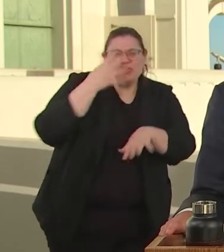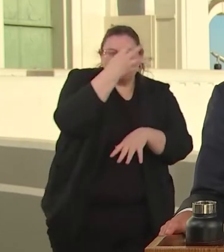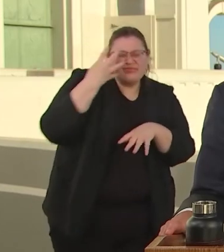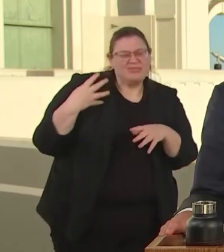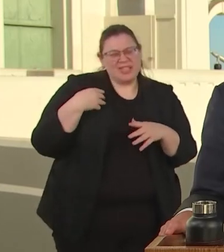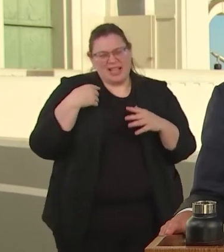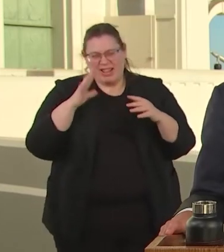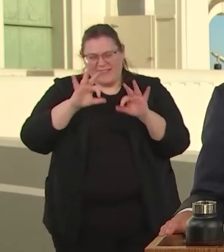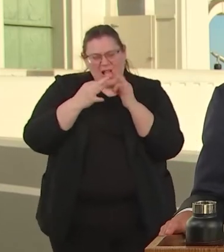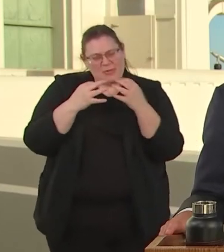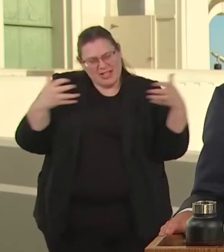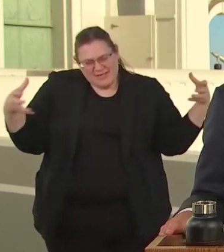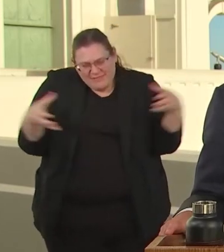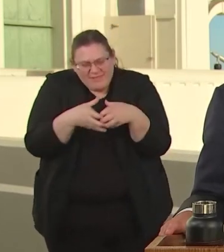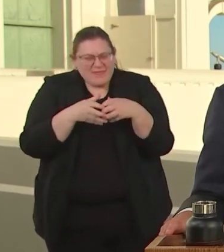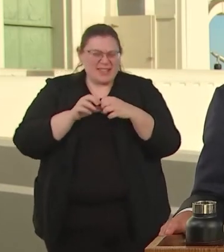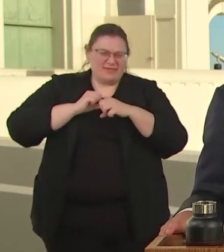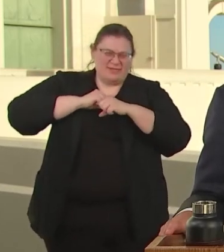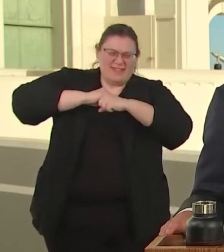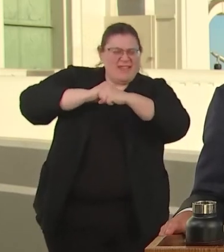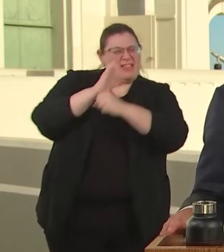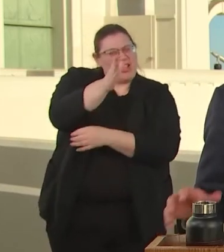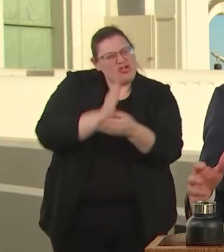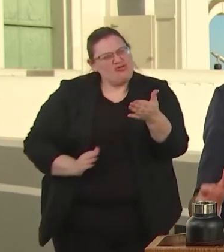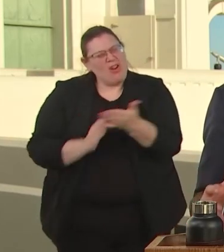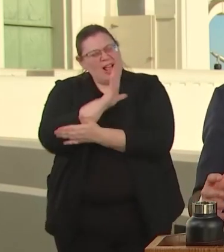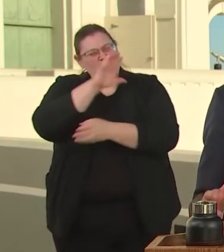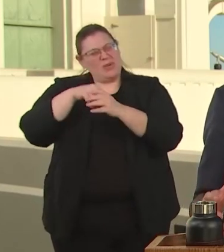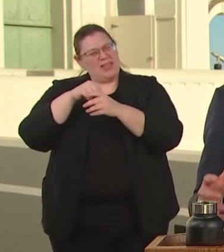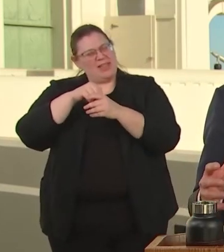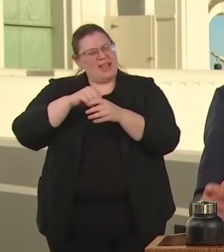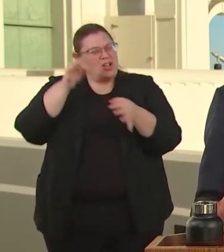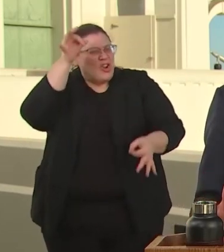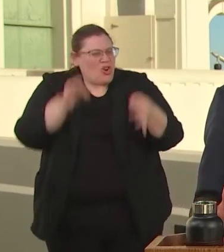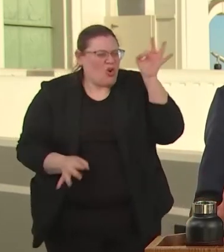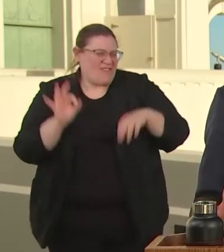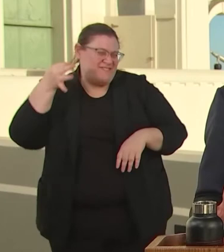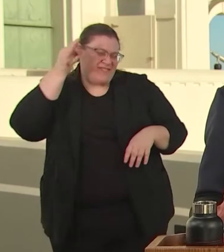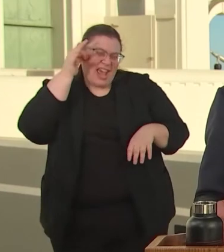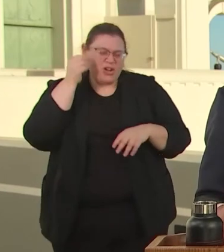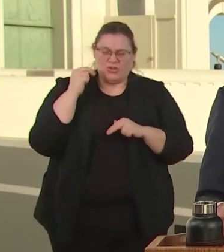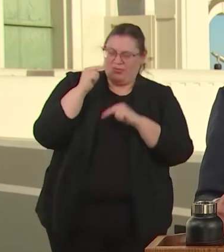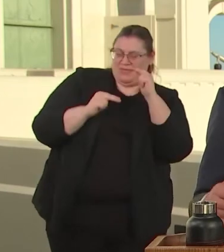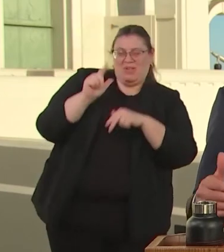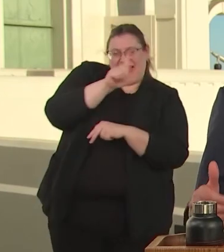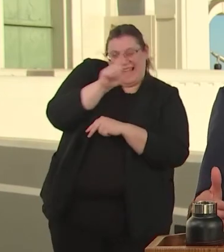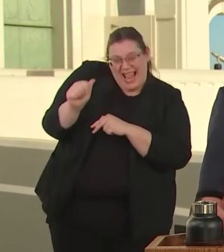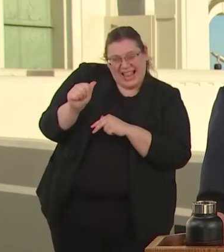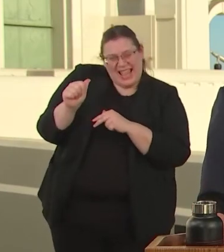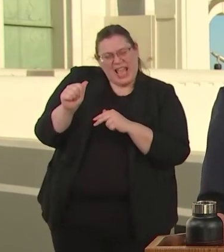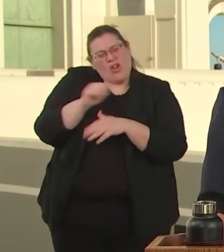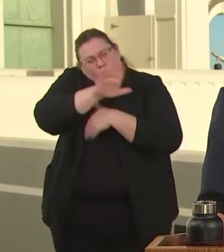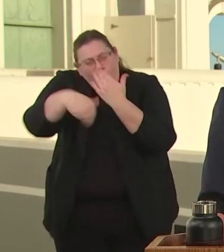THEY DEFEND THEIR RIGHTS IN THE FEDERAL COURT. IMAGINE WITH ME, A CITY HALL